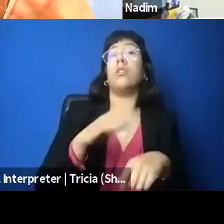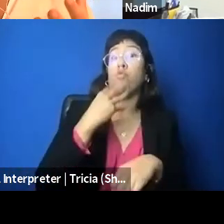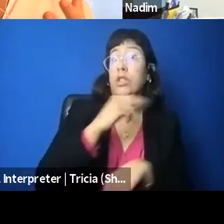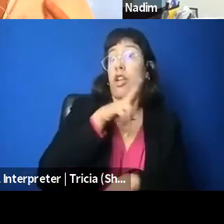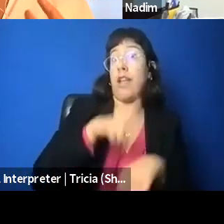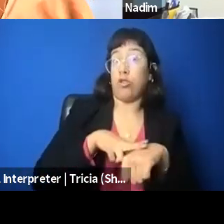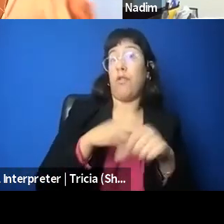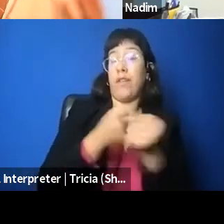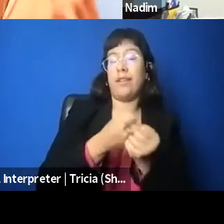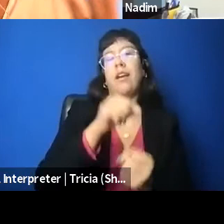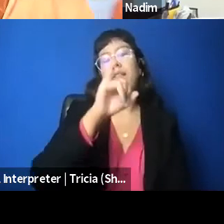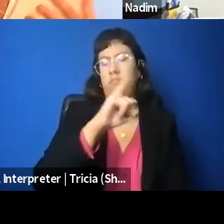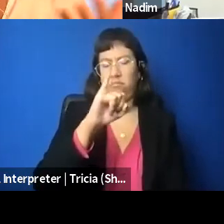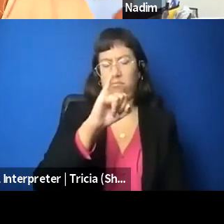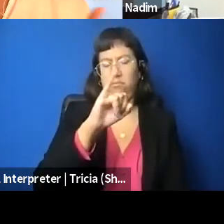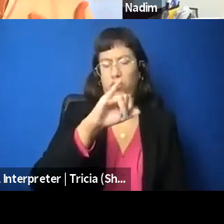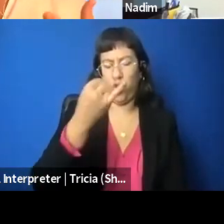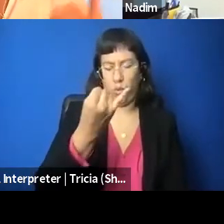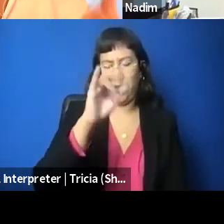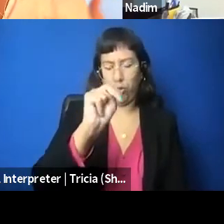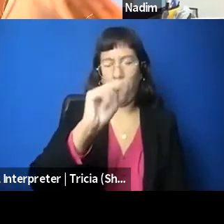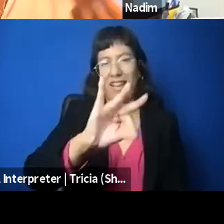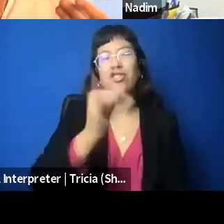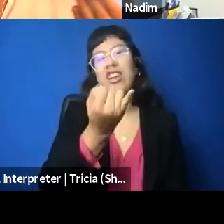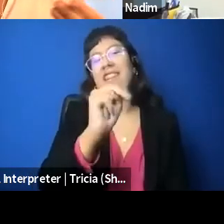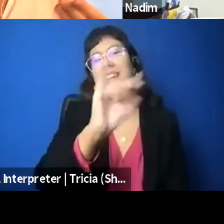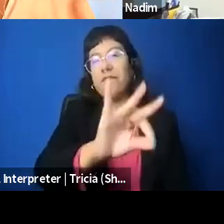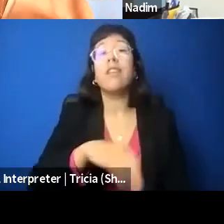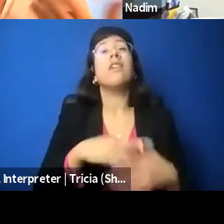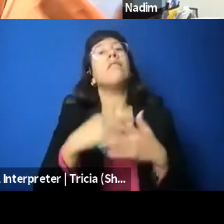it's a quasi state agency. In other words, it has legislatively acquired status